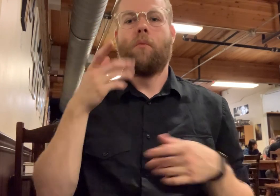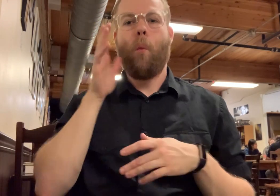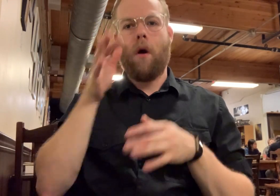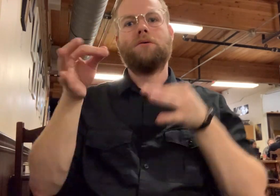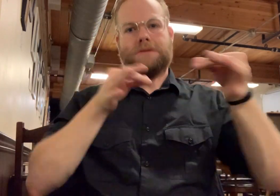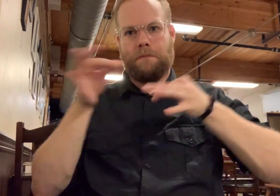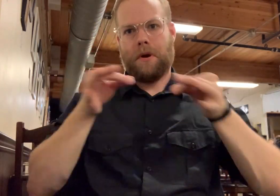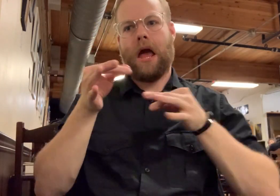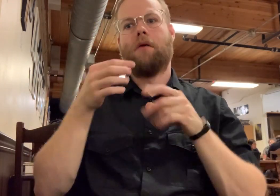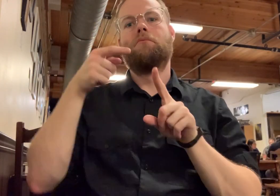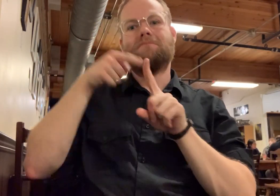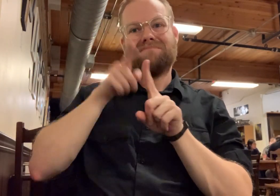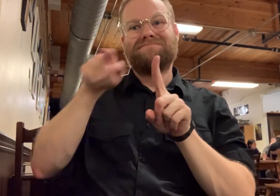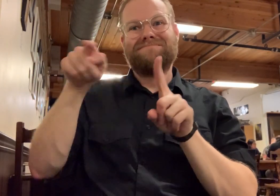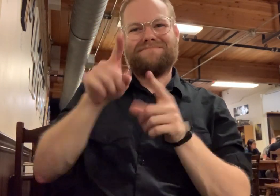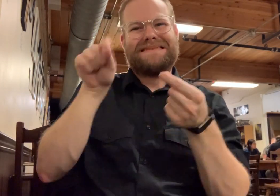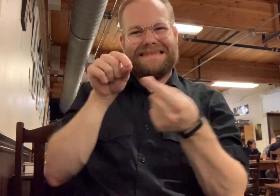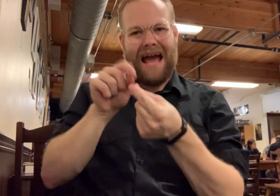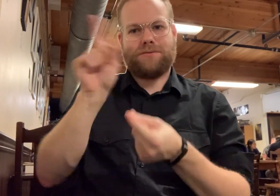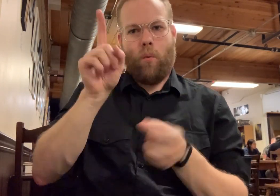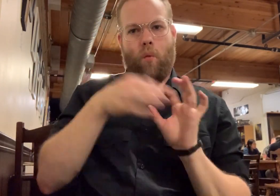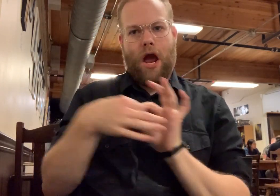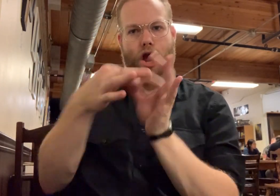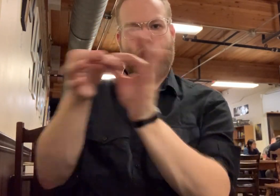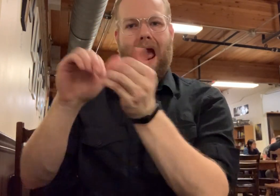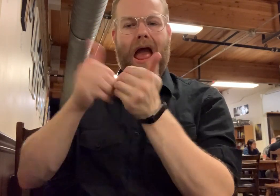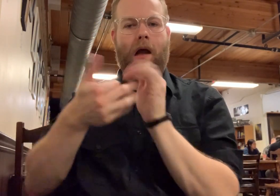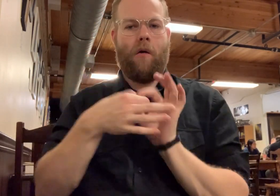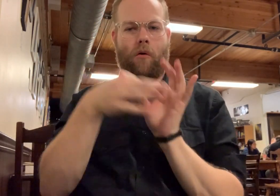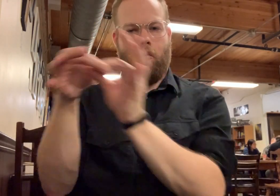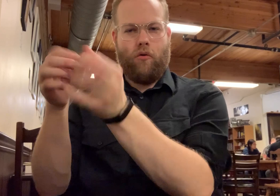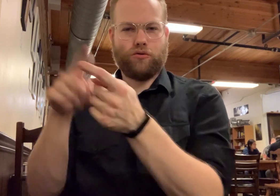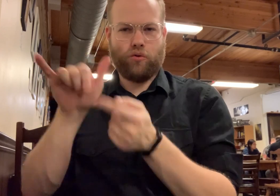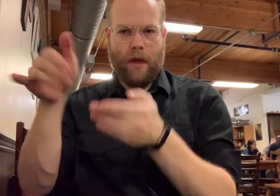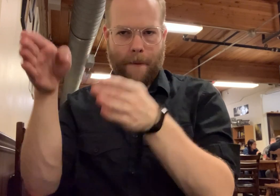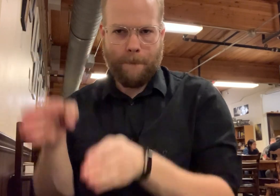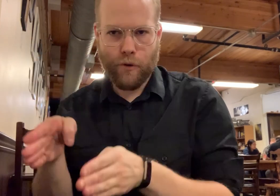You would explain exactly where the relationships go, how you're related to that person.